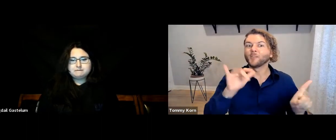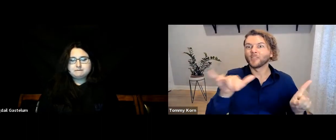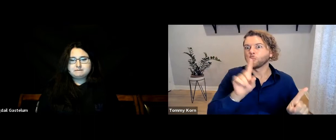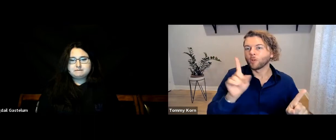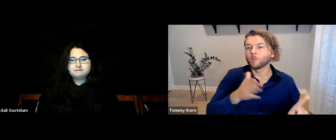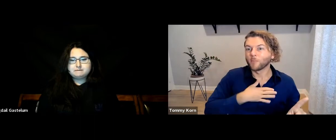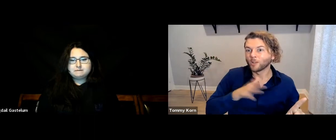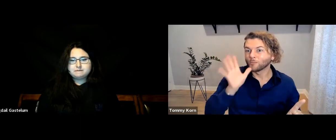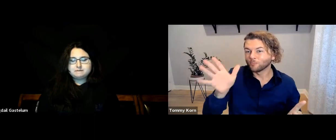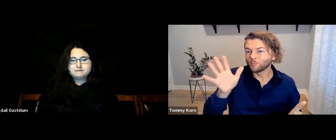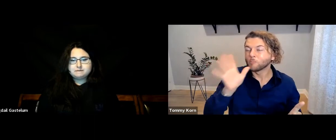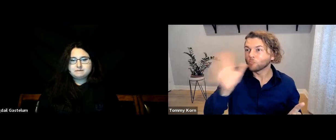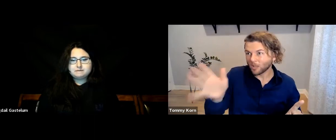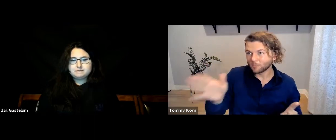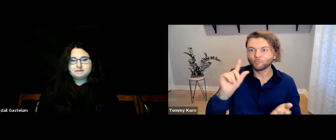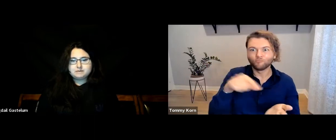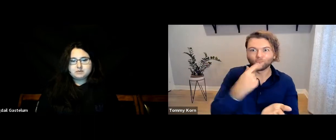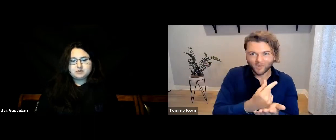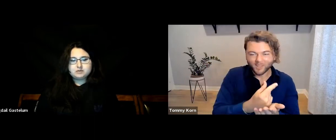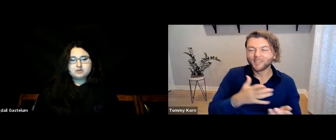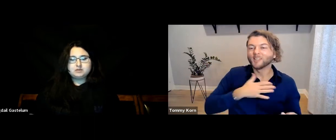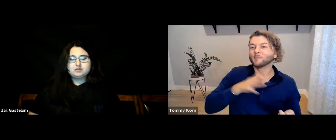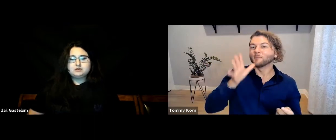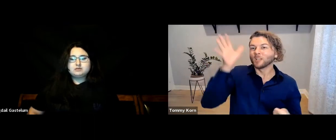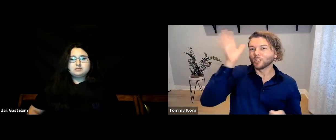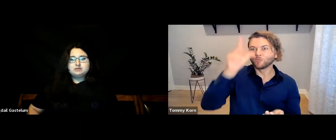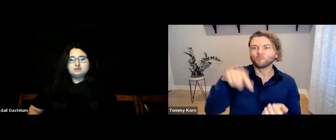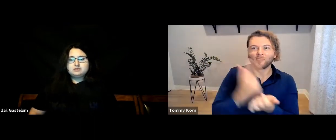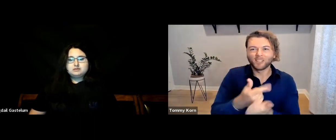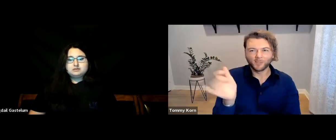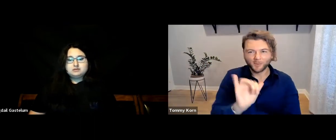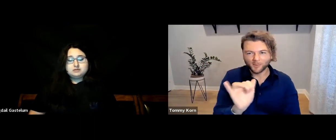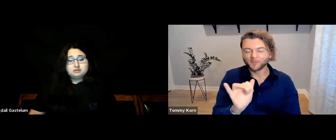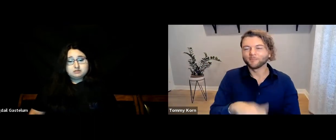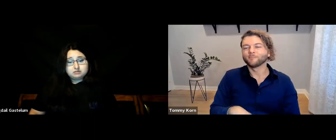That’s where my grandmother had graduated, and same with my parents.